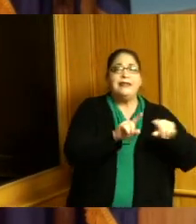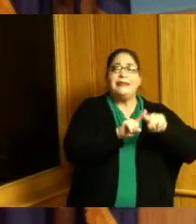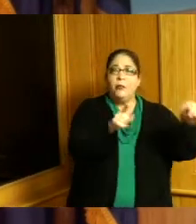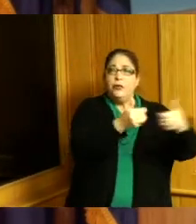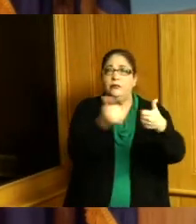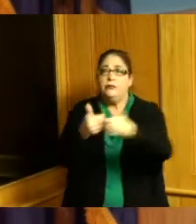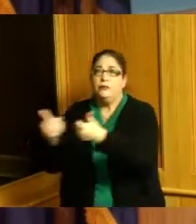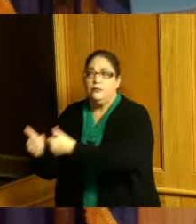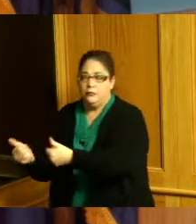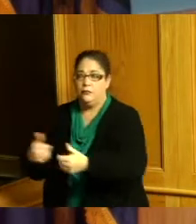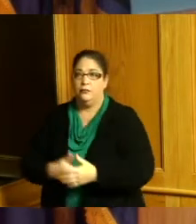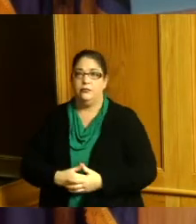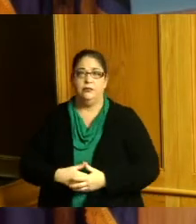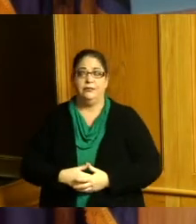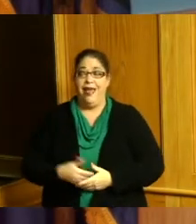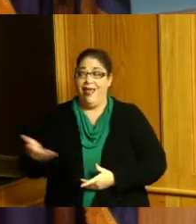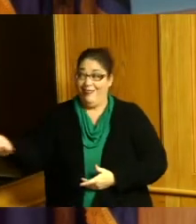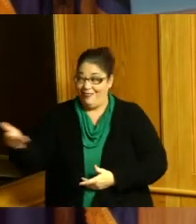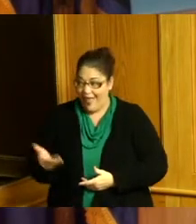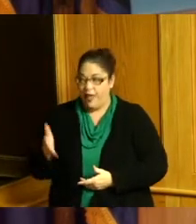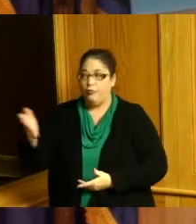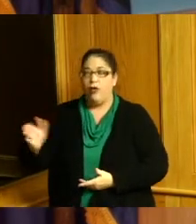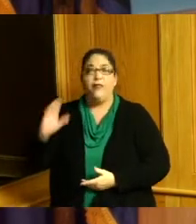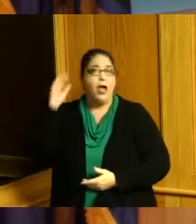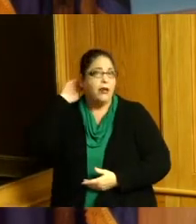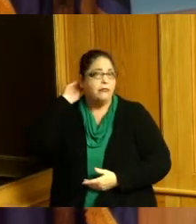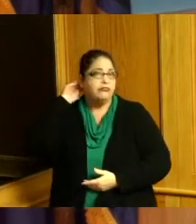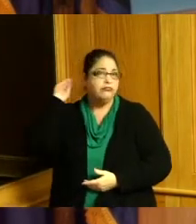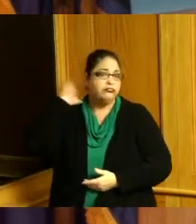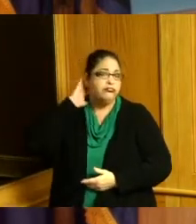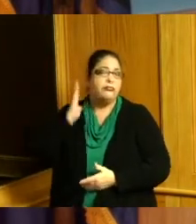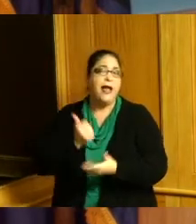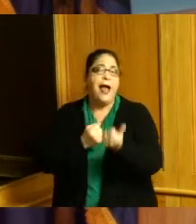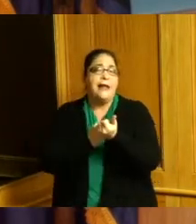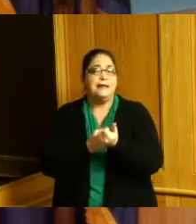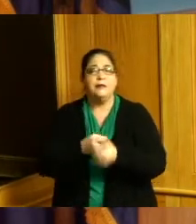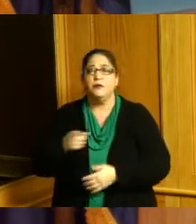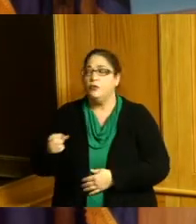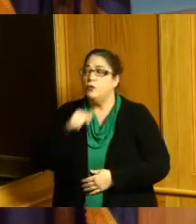these are not my ideas so you say I'm you know I supported you you didn't support me you supported